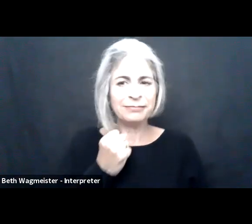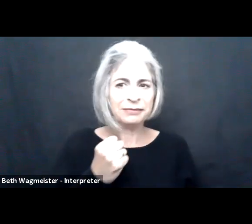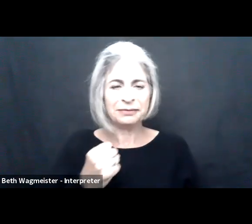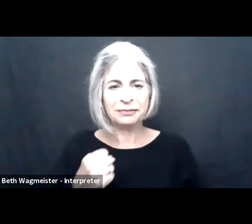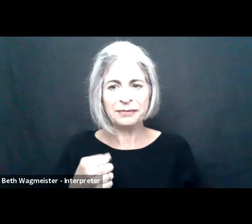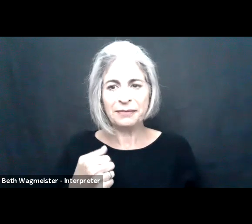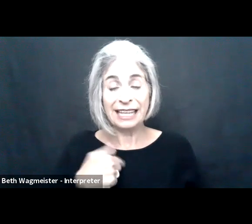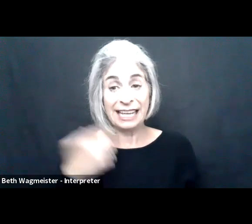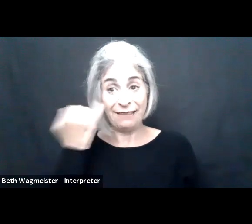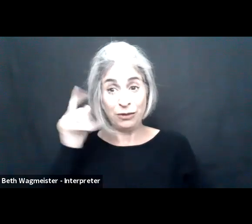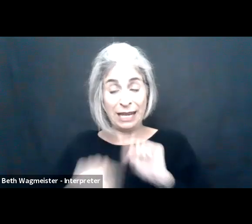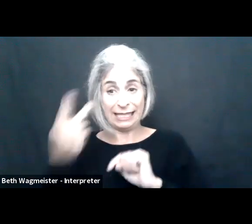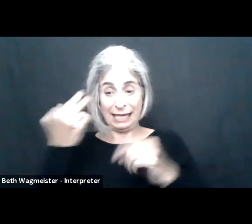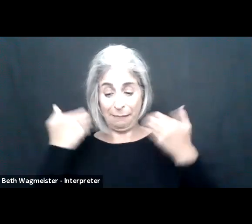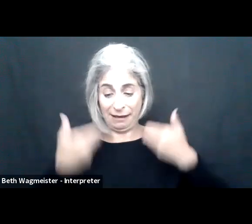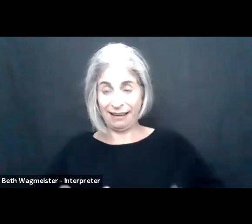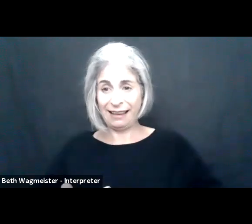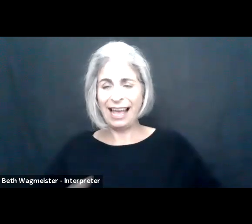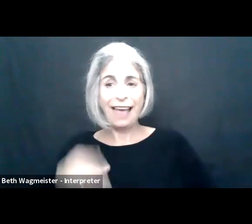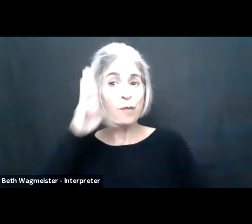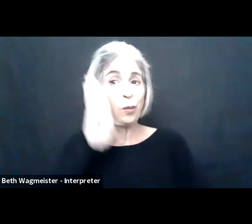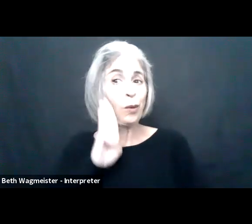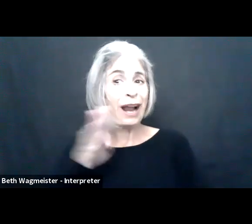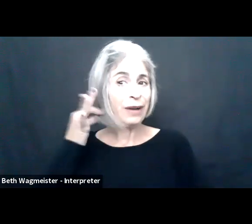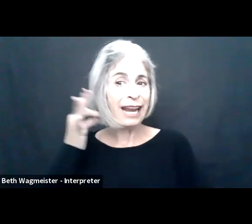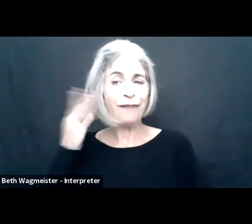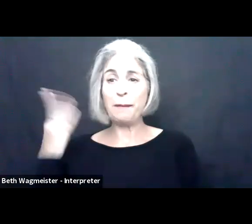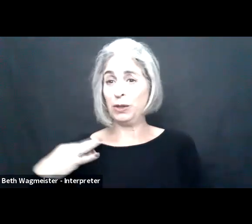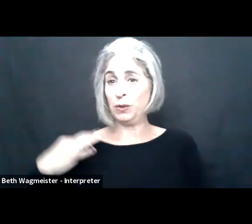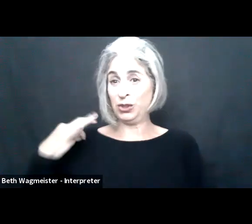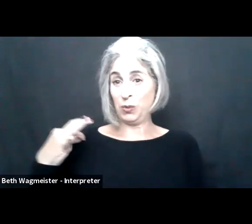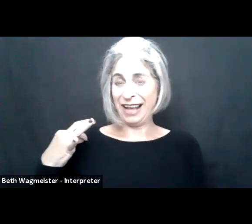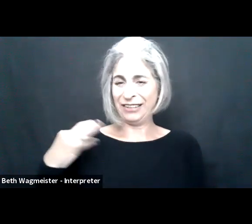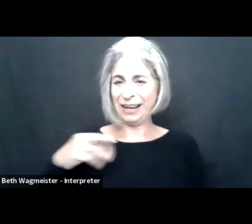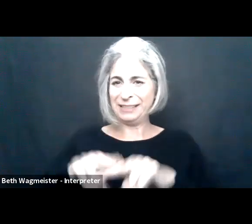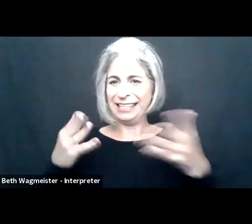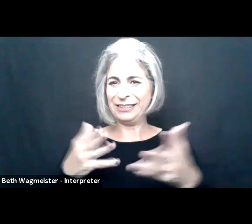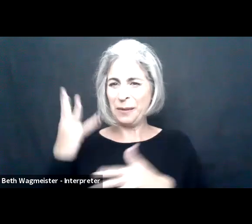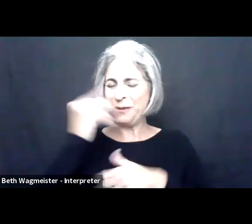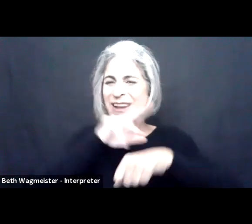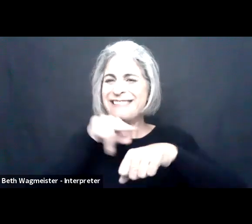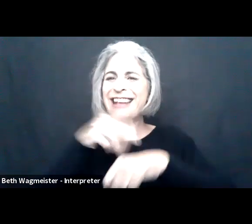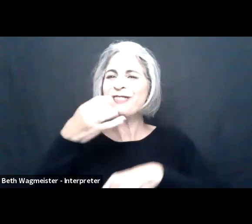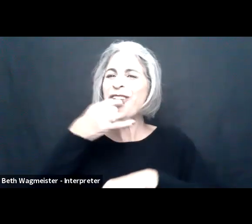one is near and dear to my heart. I, for those of you who can't see me, I